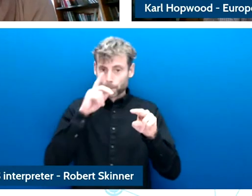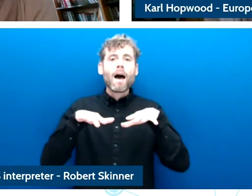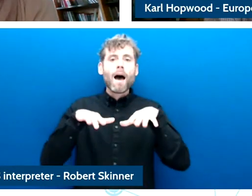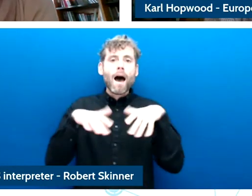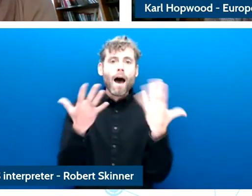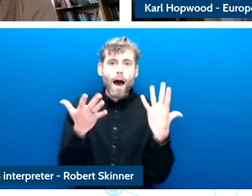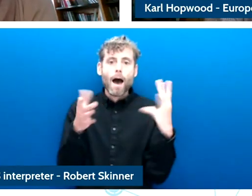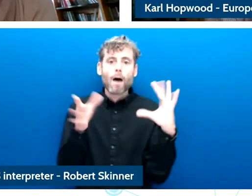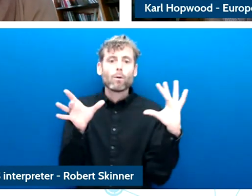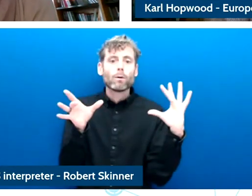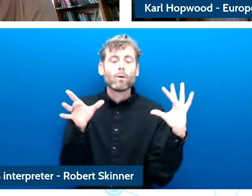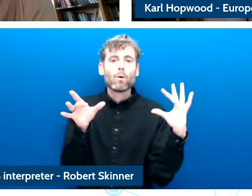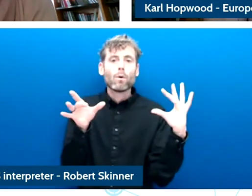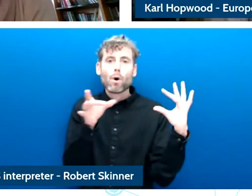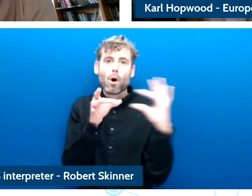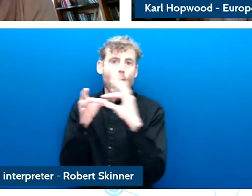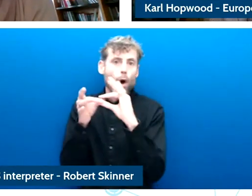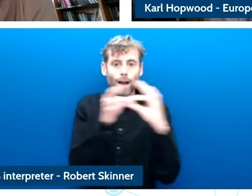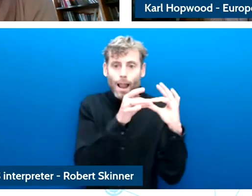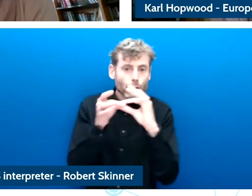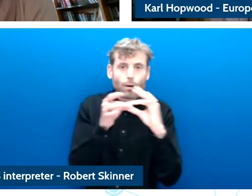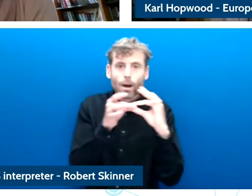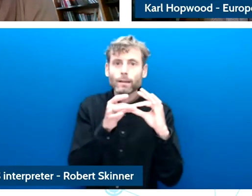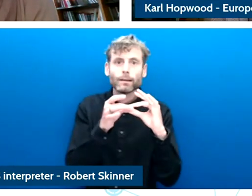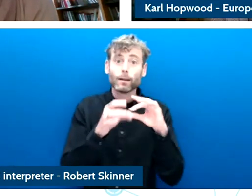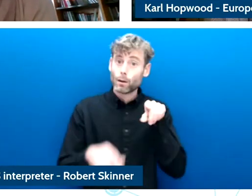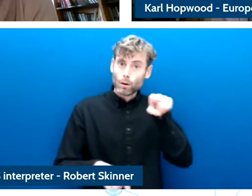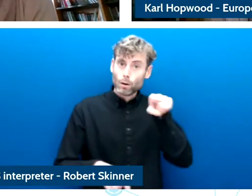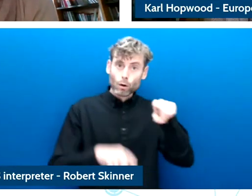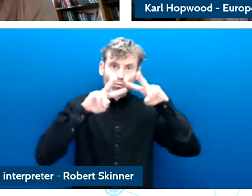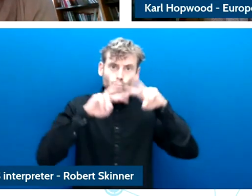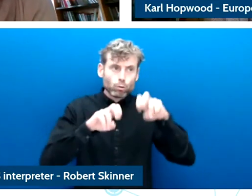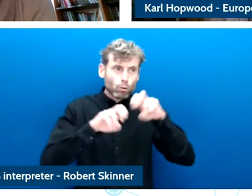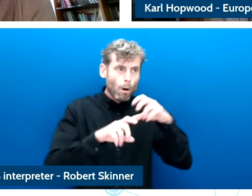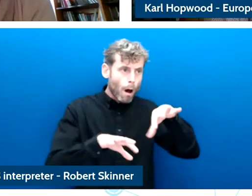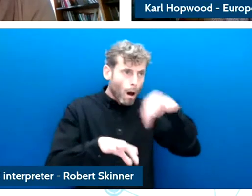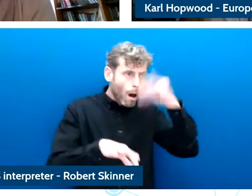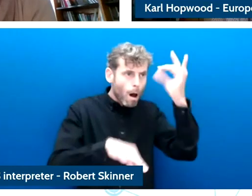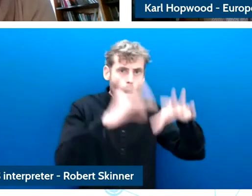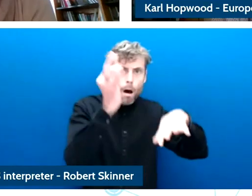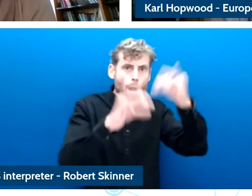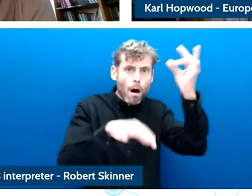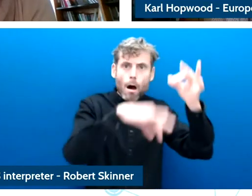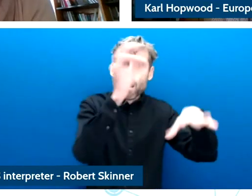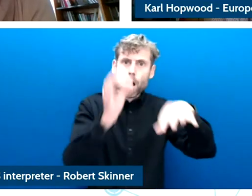researchers, it's important for us to commission research before we take any